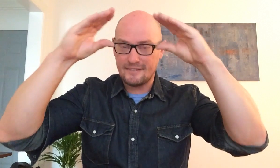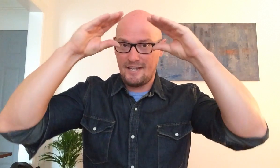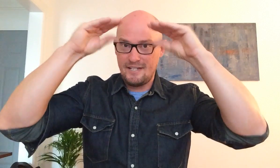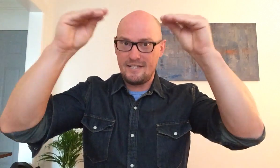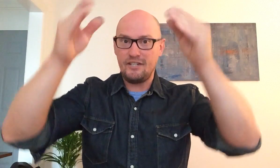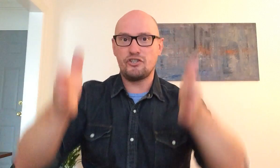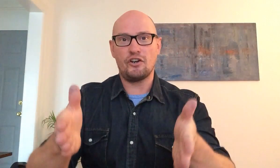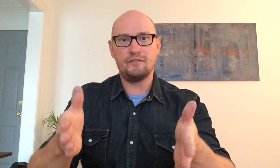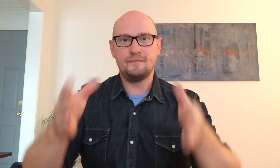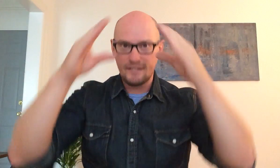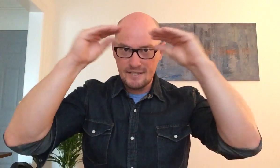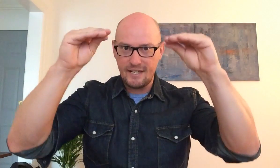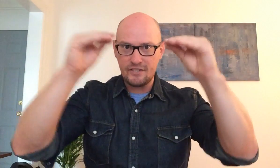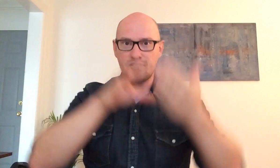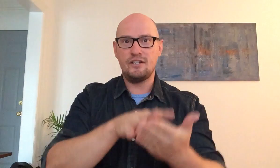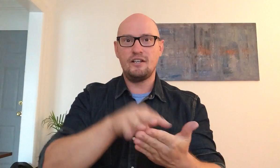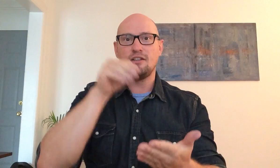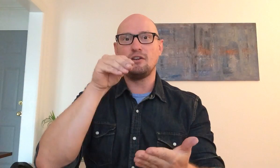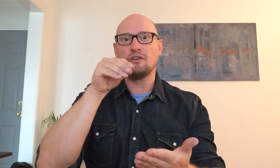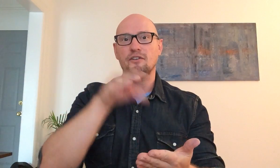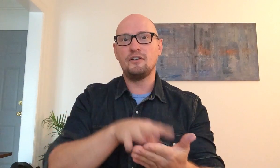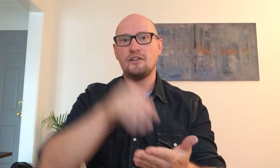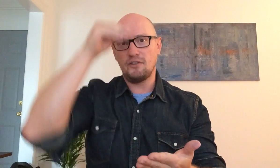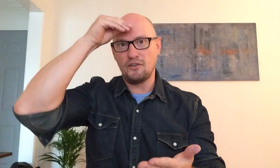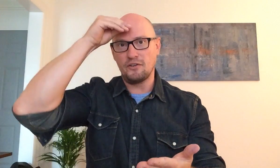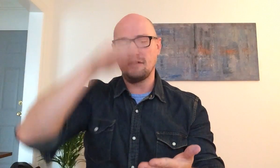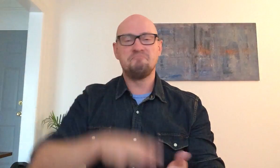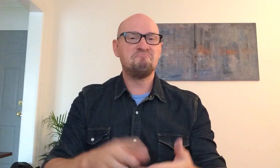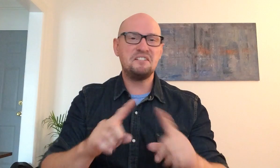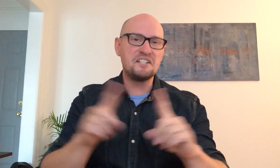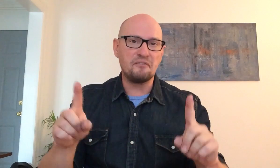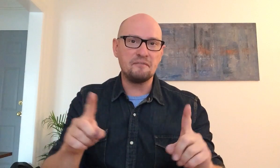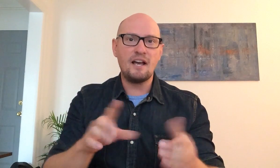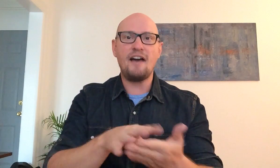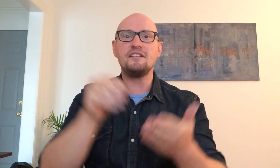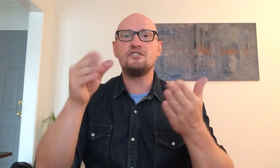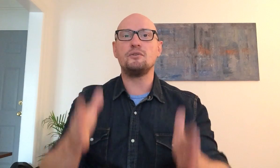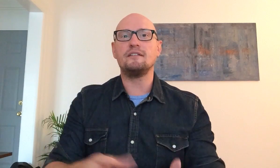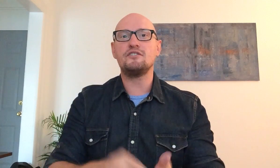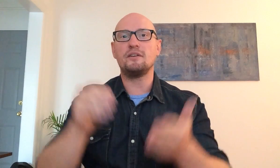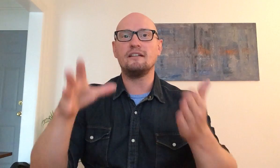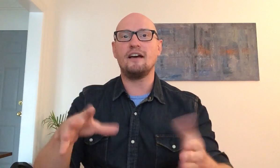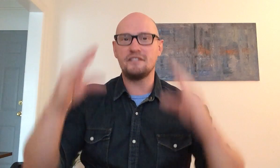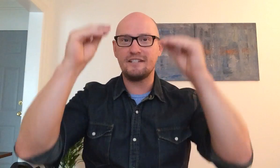teacher teach learn learn it's different i've seen student student I've seen